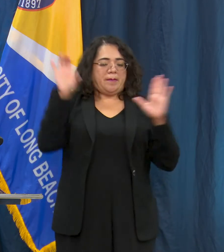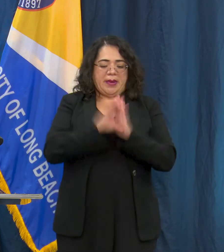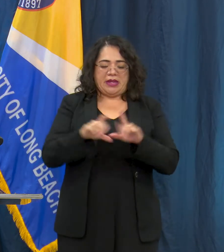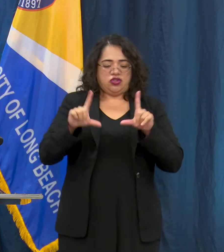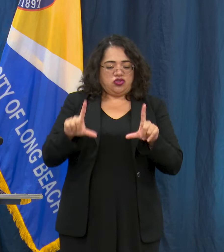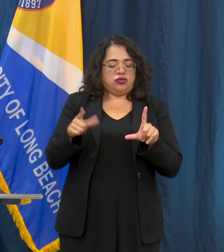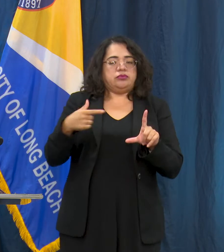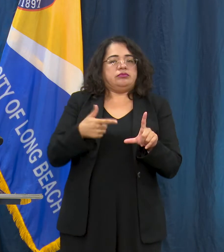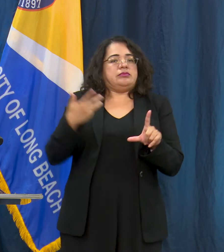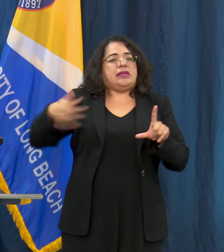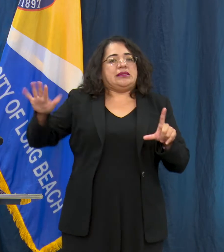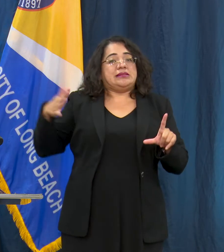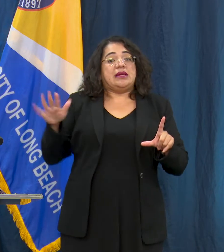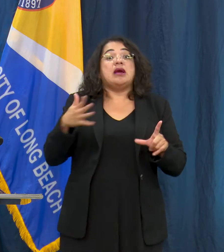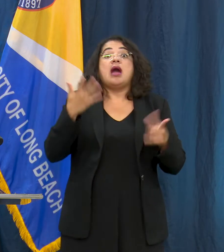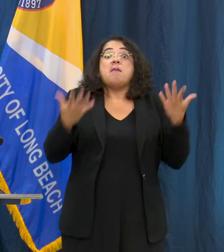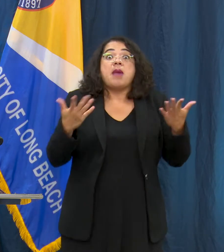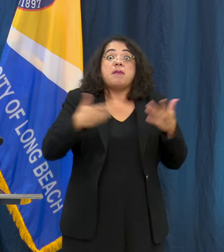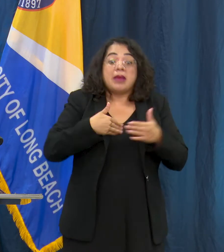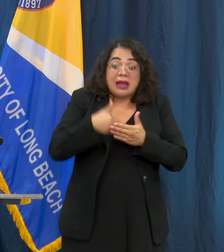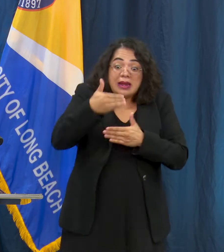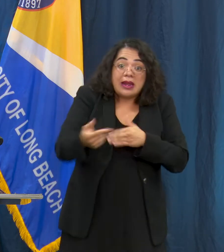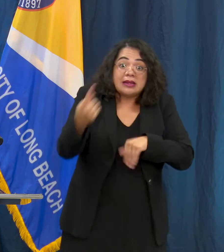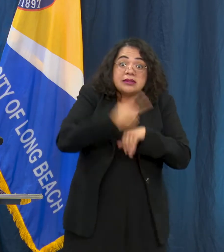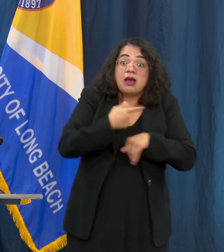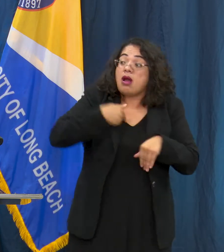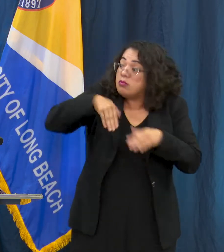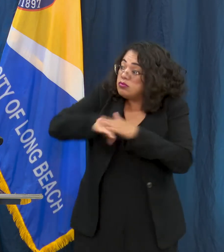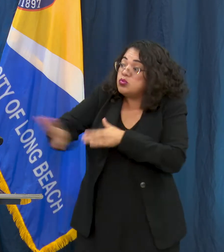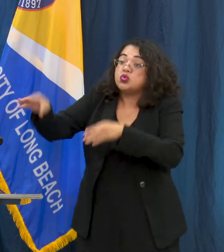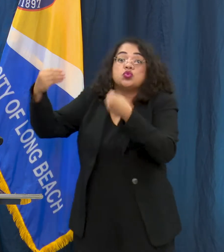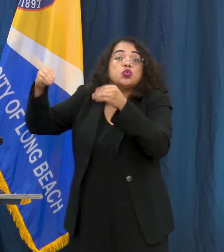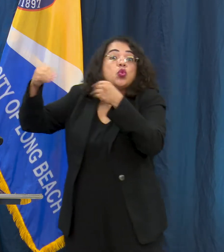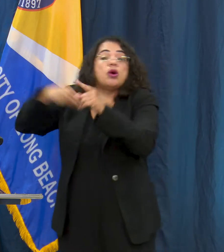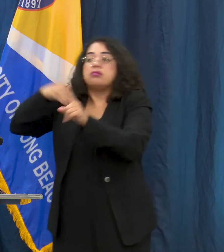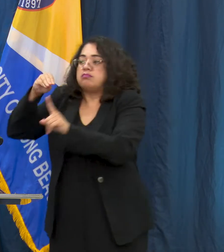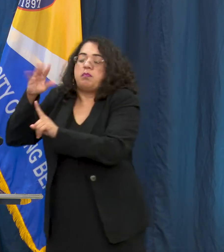someone has been in close contact with someone who has COVID-19